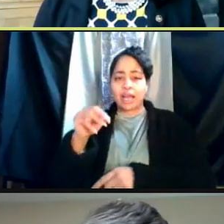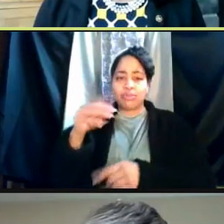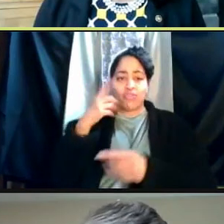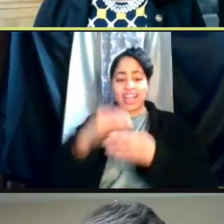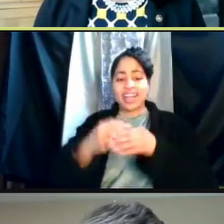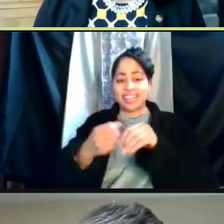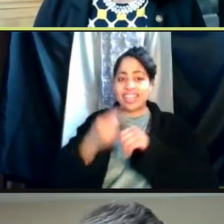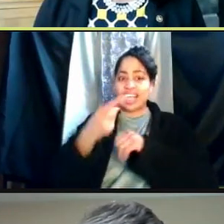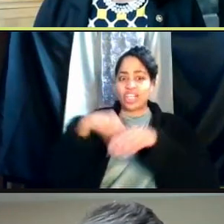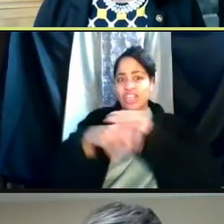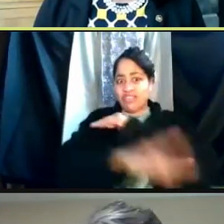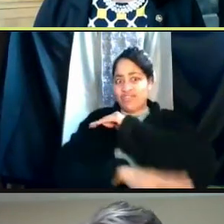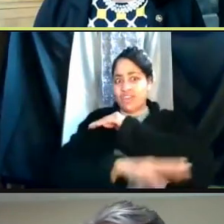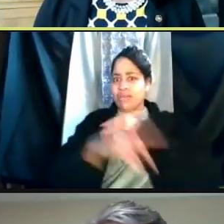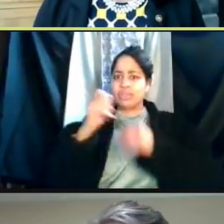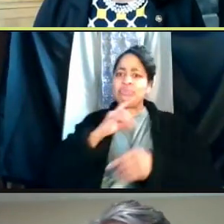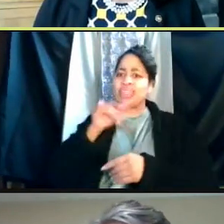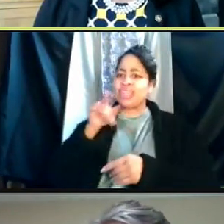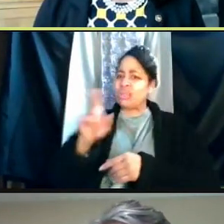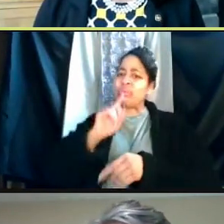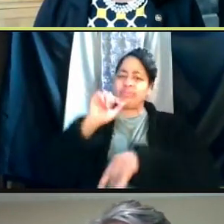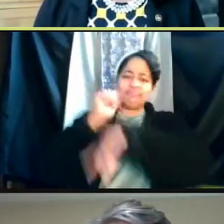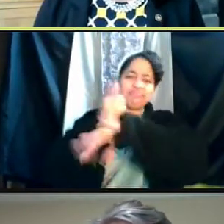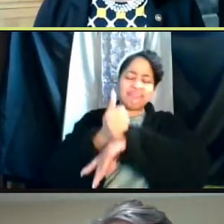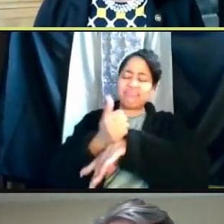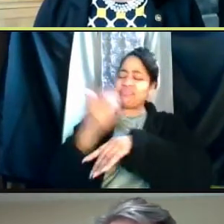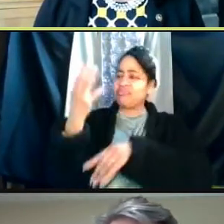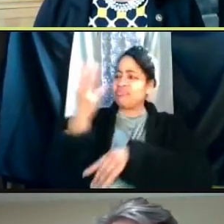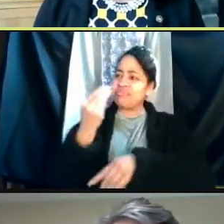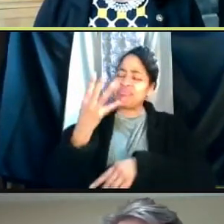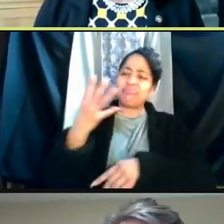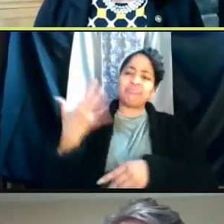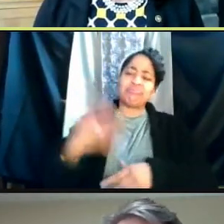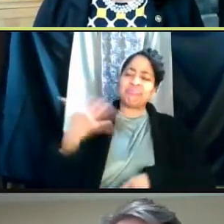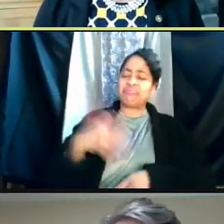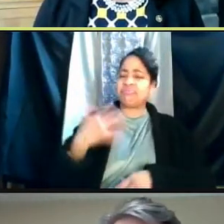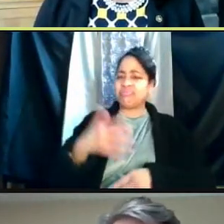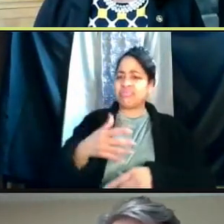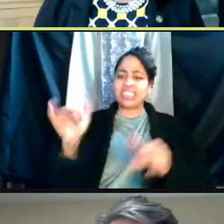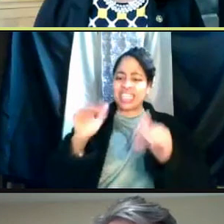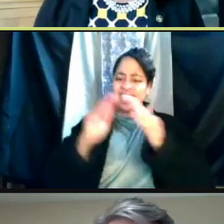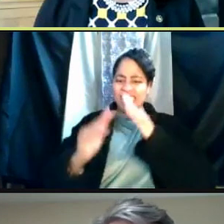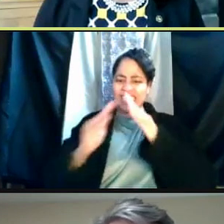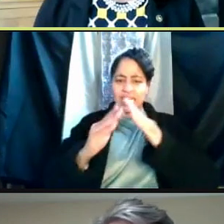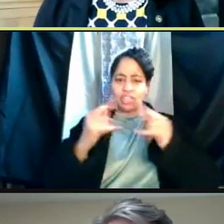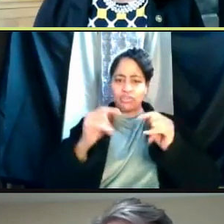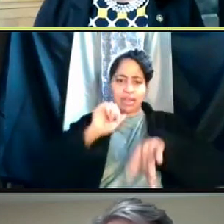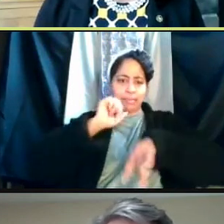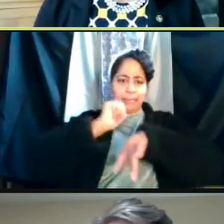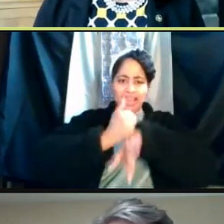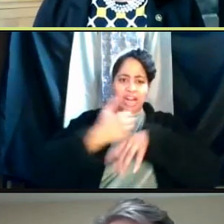is built this incredible infrastructure. And it's hard, it's like a city. It's like trying to build a health department locally.